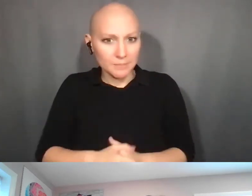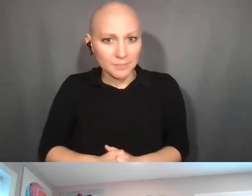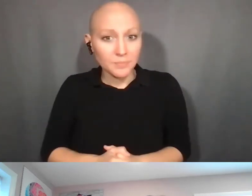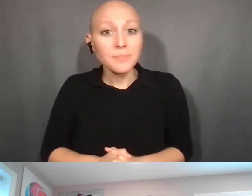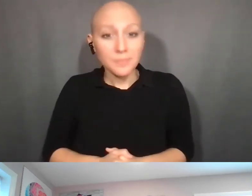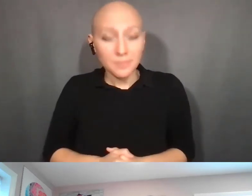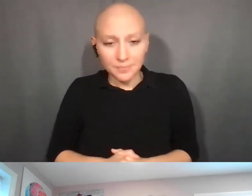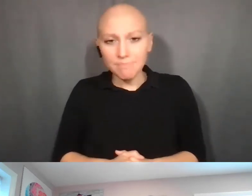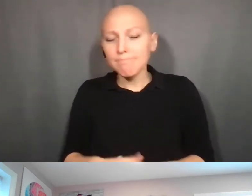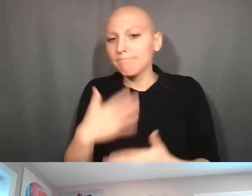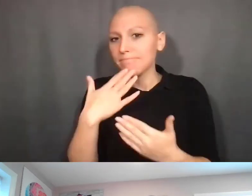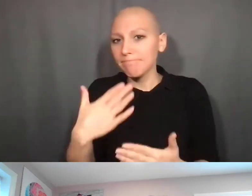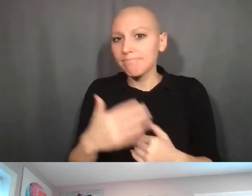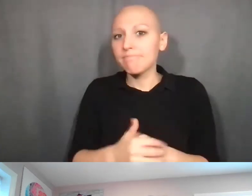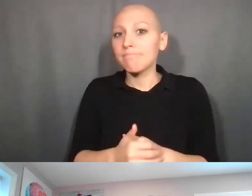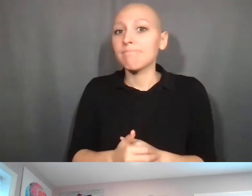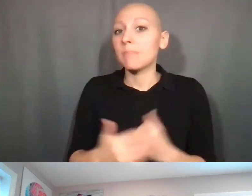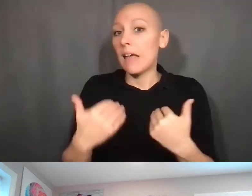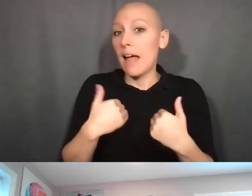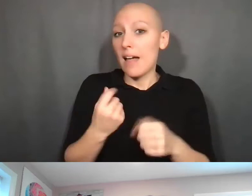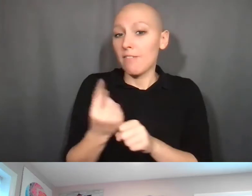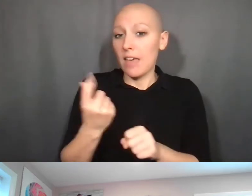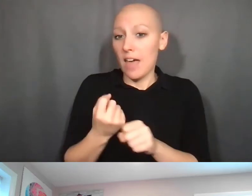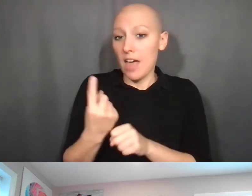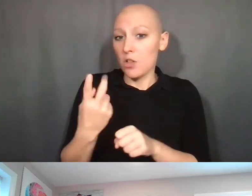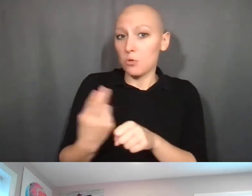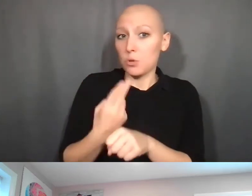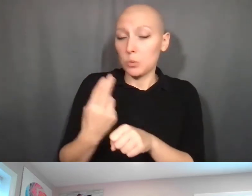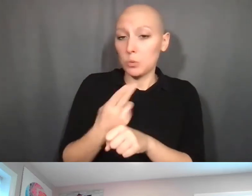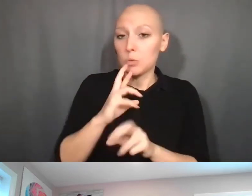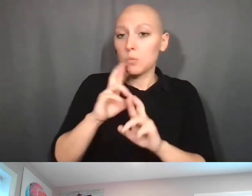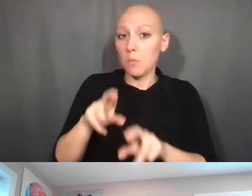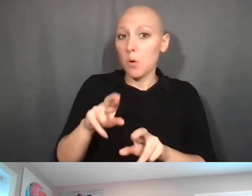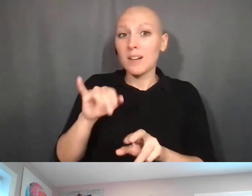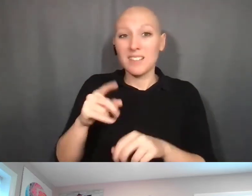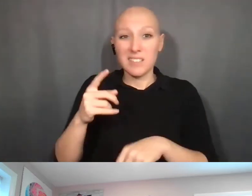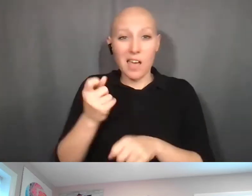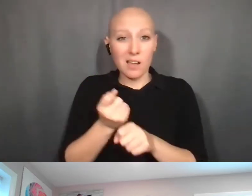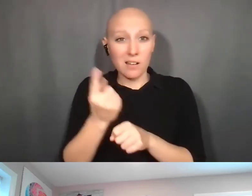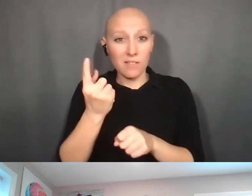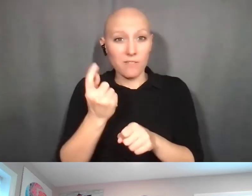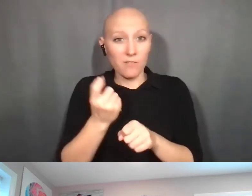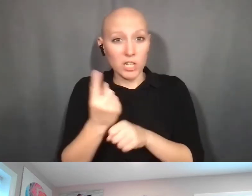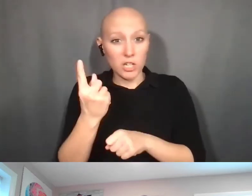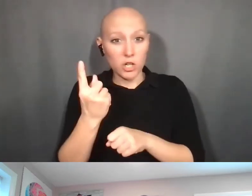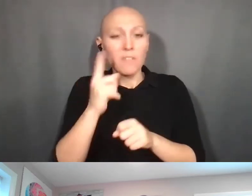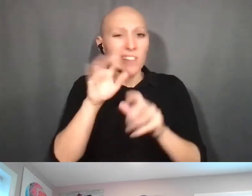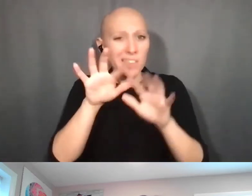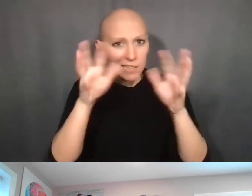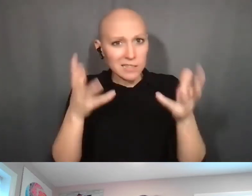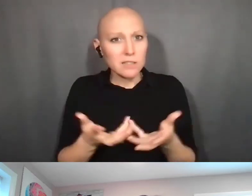Are the annual utilization reports just due once per year for the entire organization's patent portfolio,